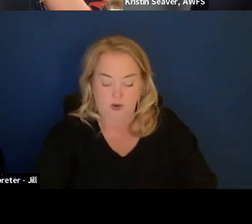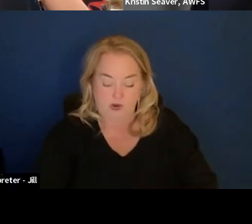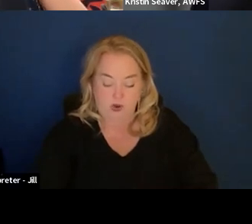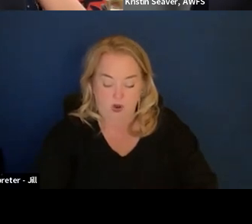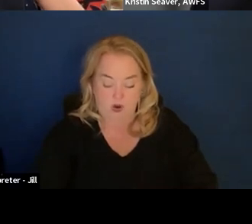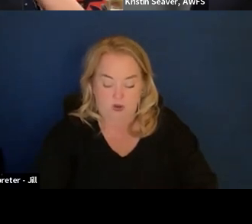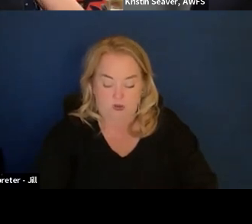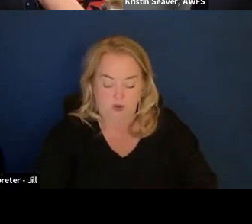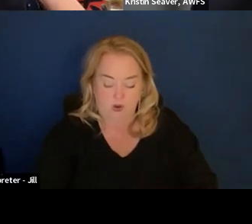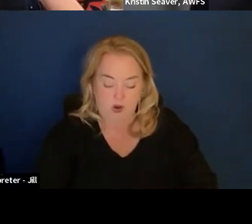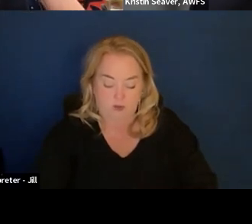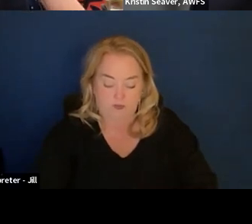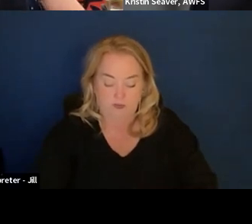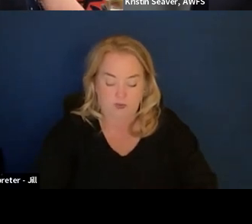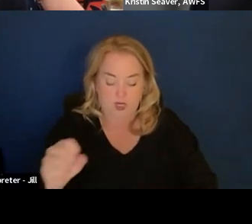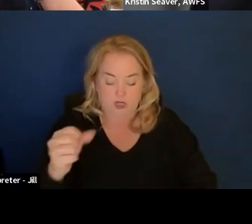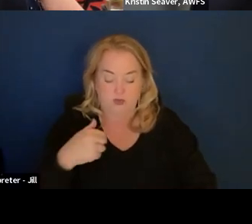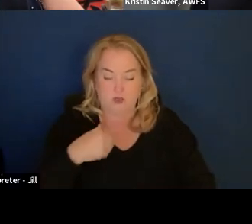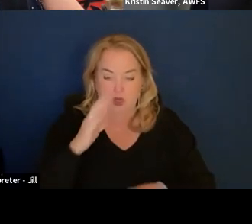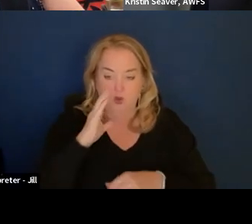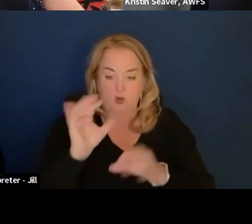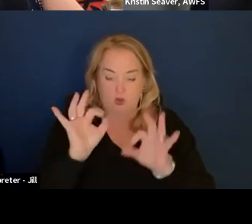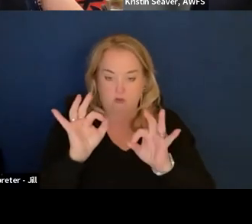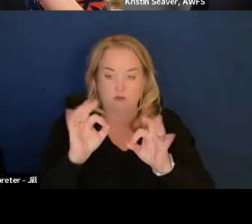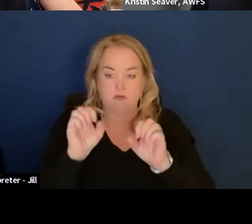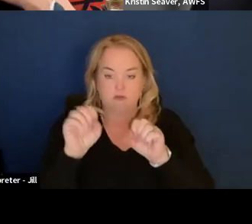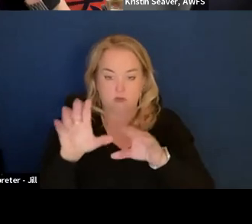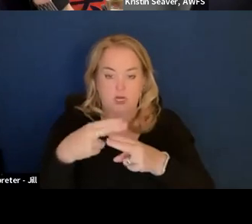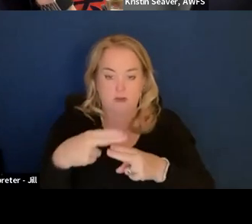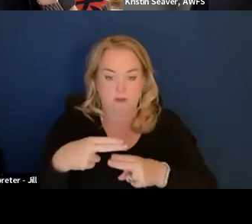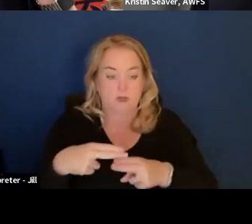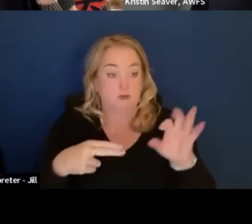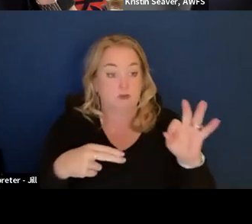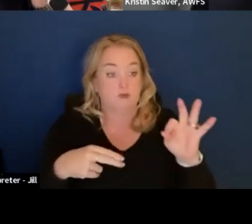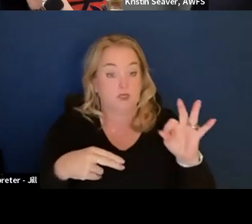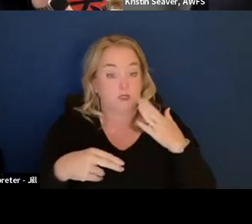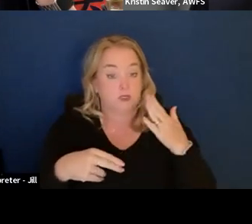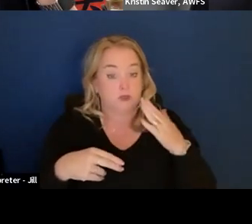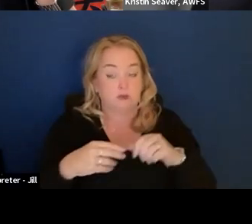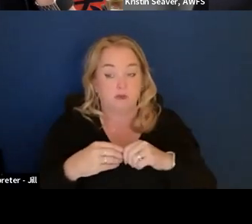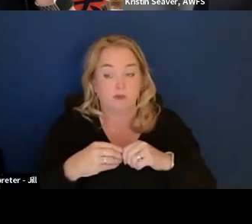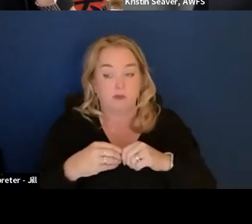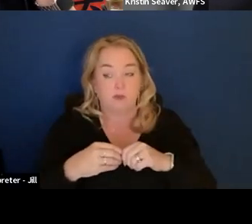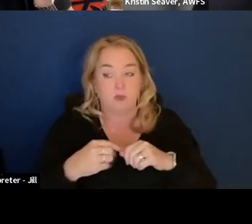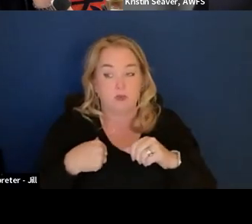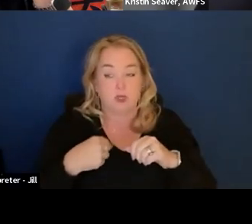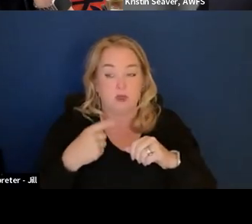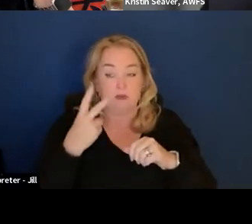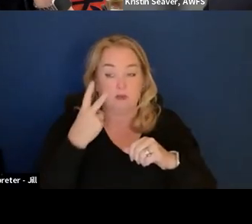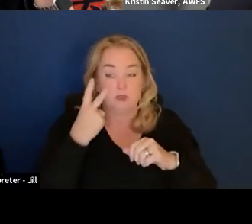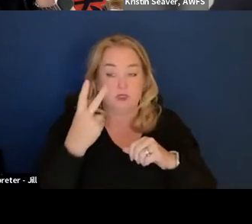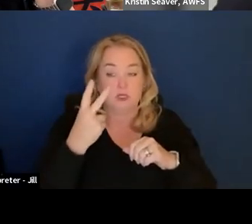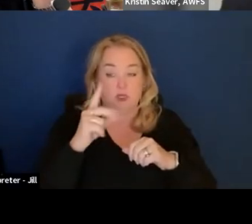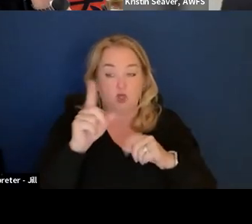A lot of items that were part of the slide deck but also items outside of your slide deck.